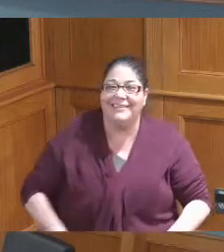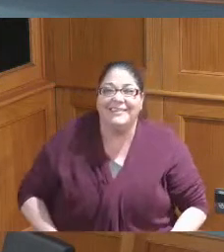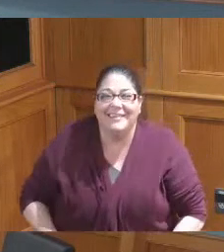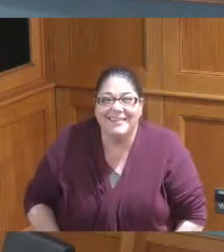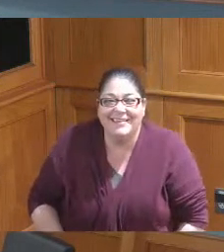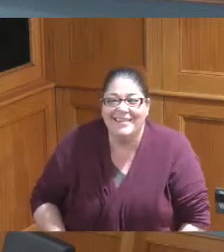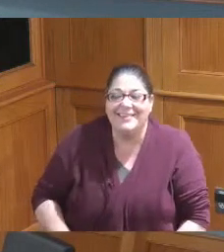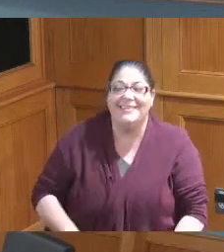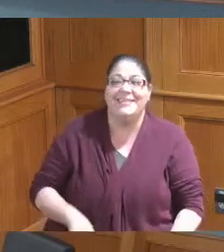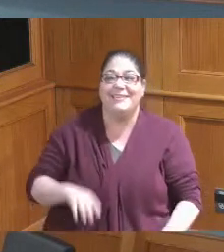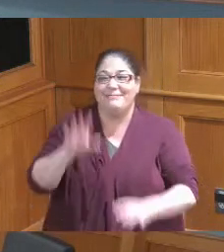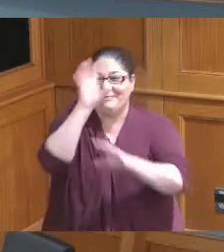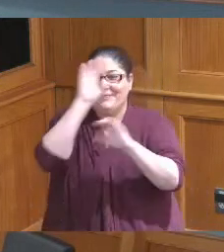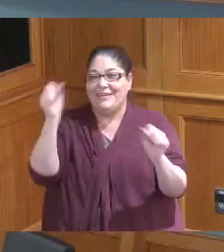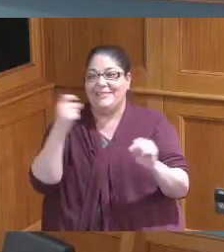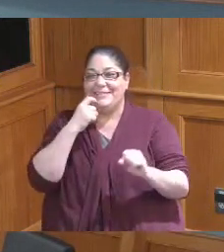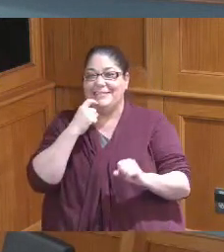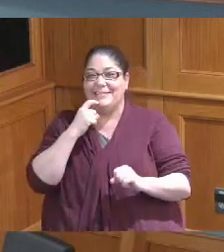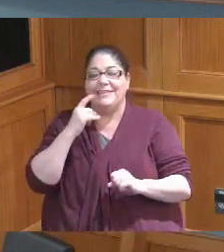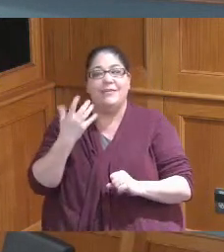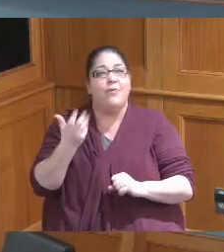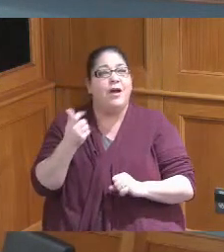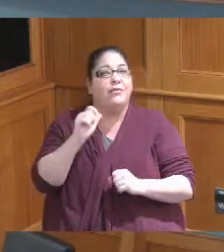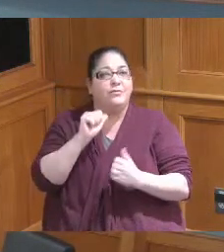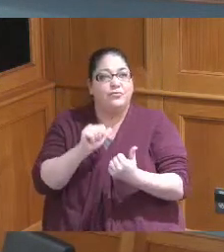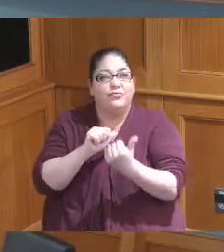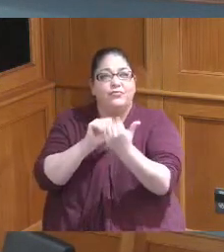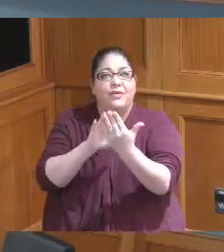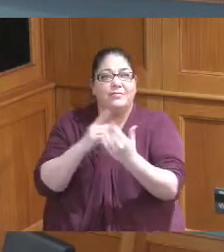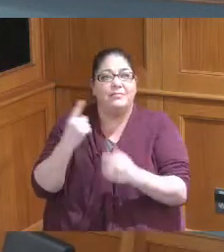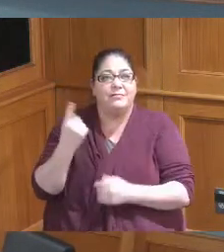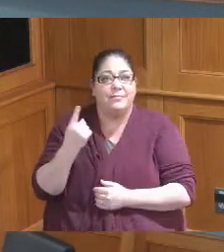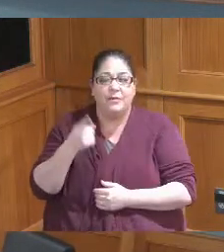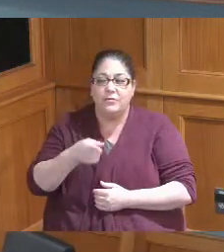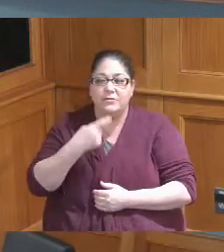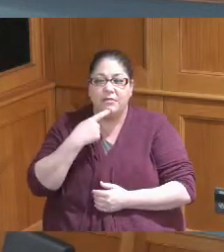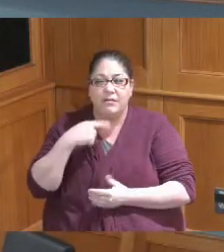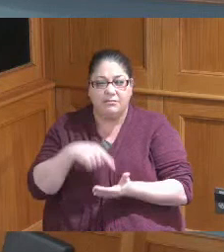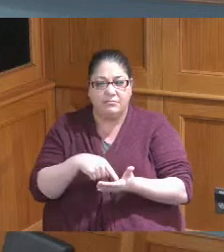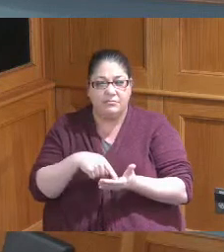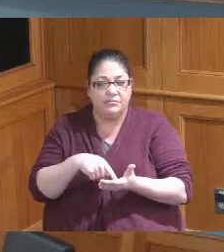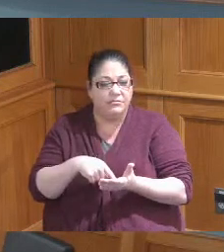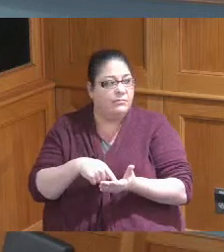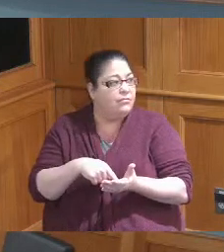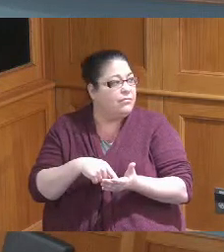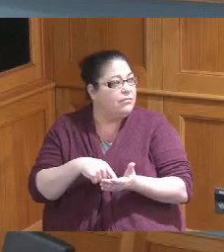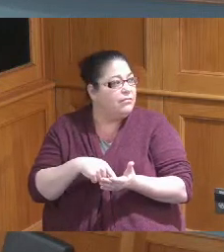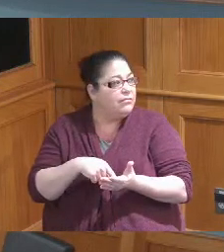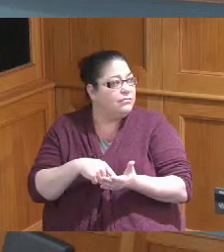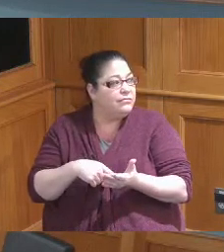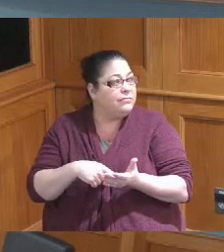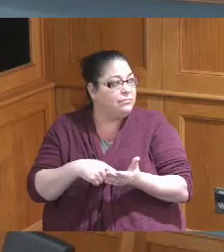I want you to address something though I thought it was good in here he just testified Nick come on